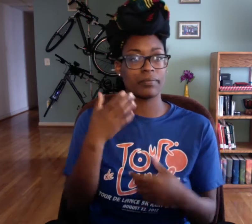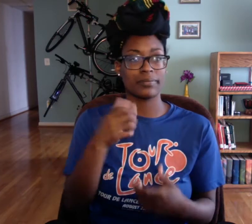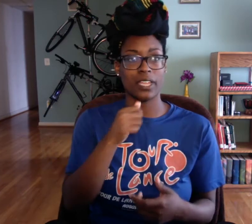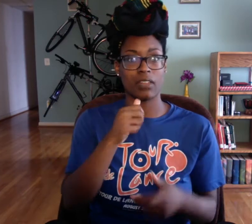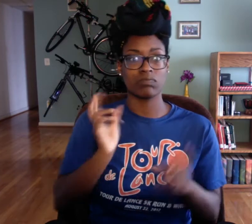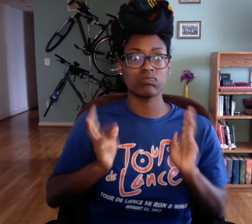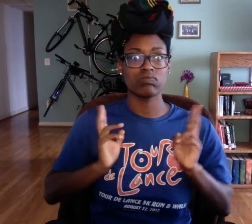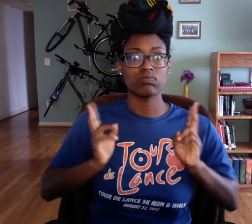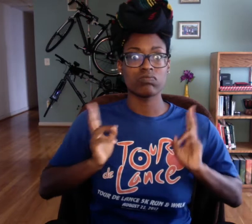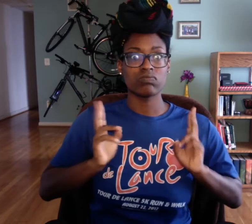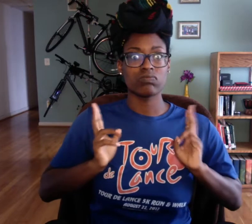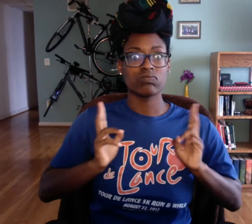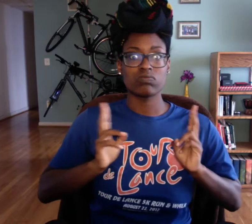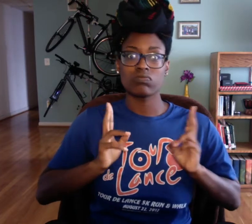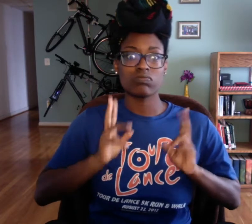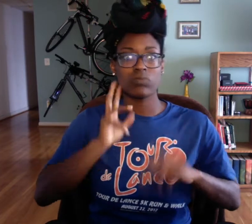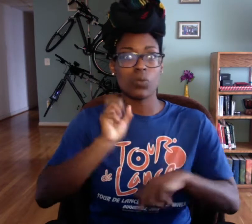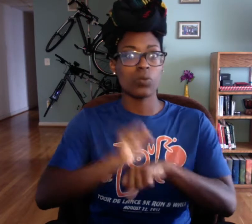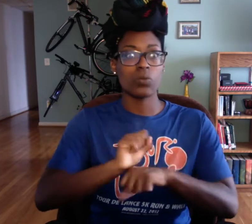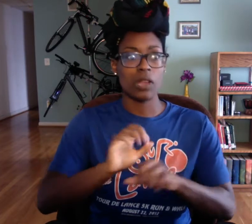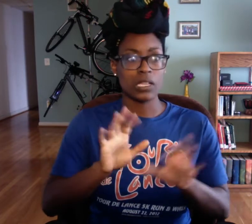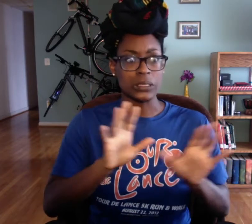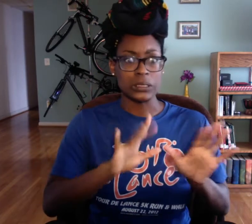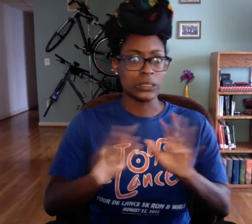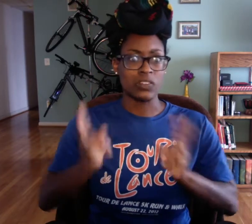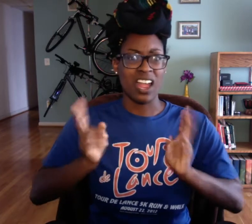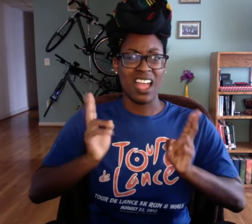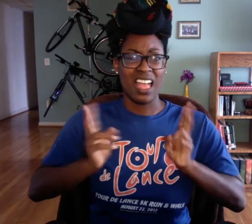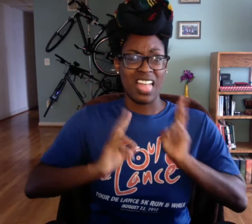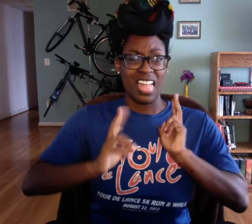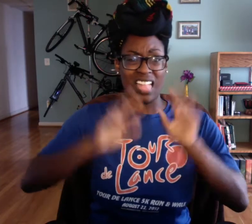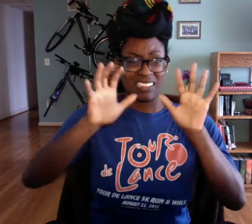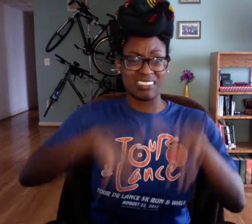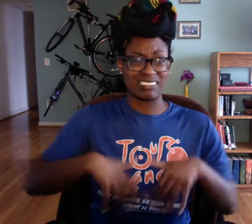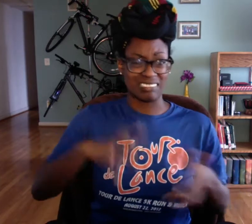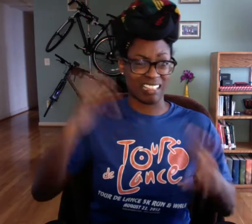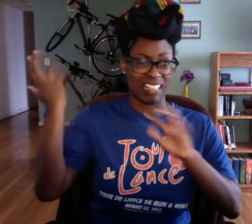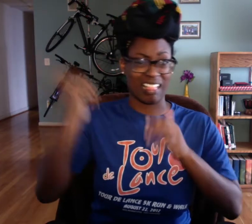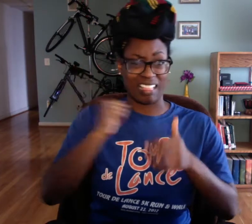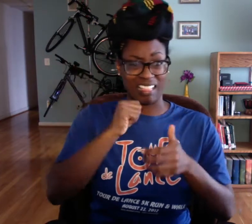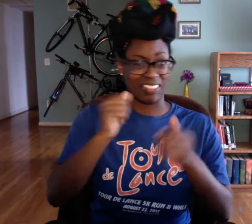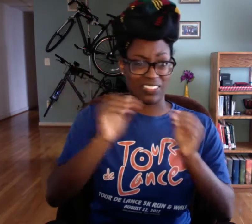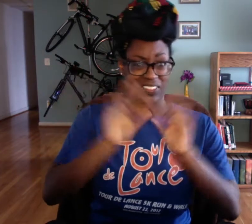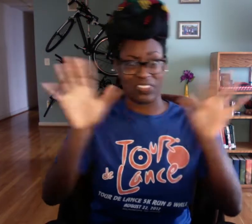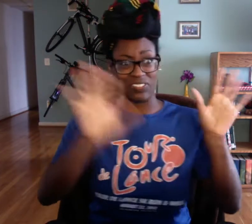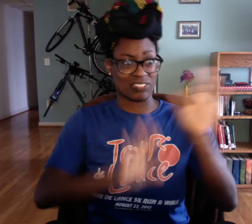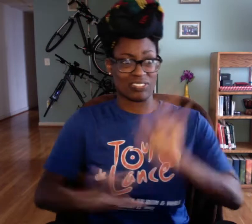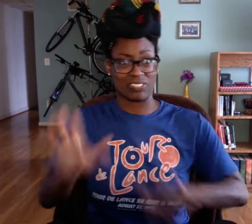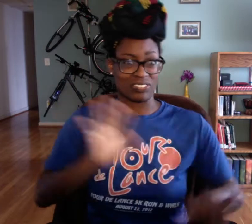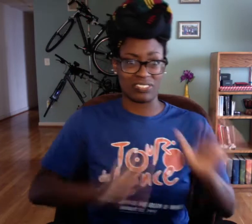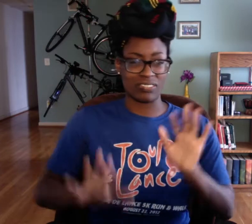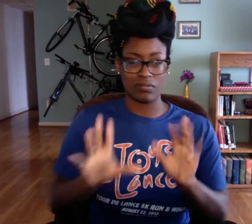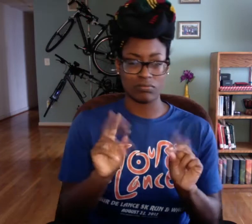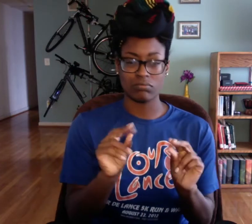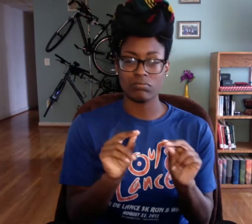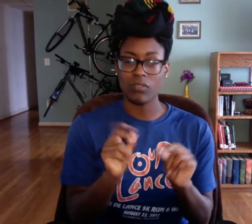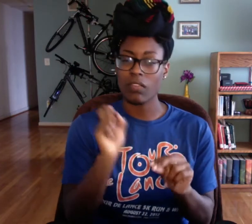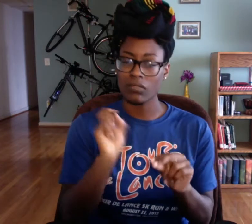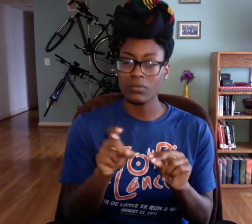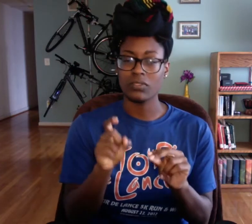I have time to do them and I'm not rushing through projects and work and you know, just typing up messy papers, things that aren't clear.